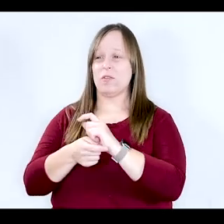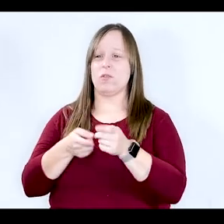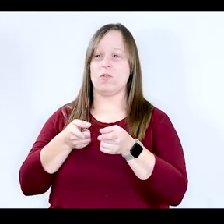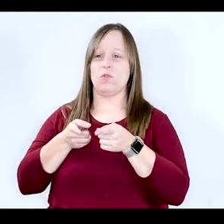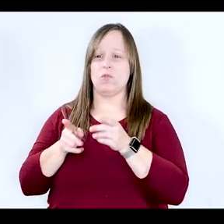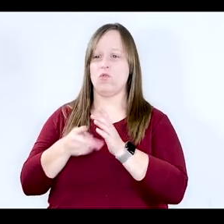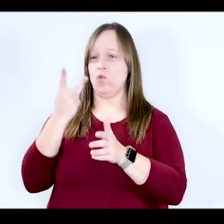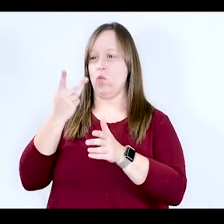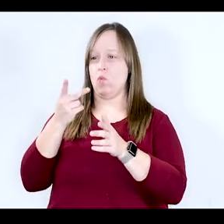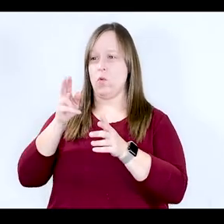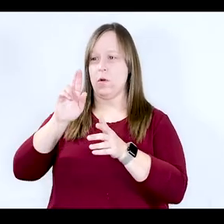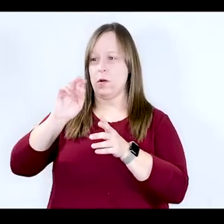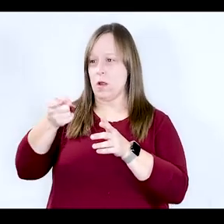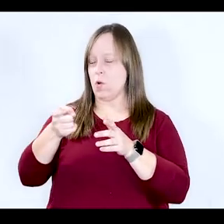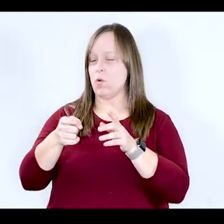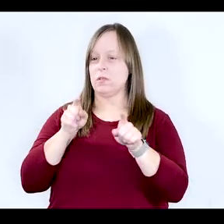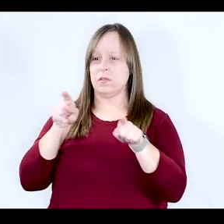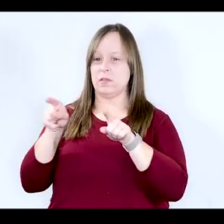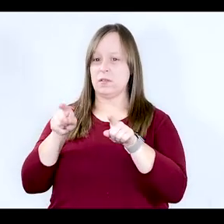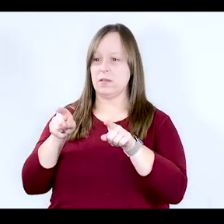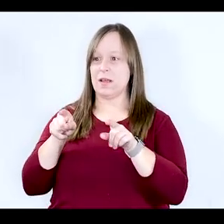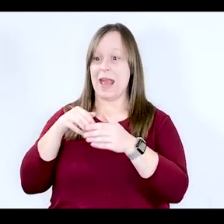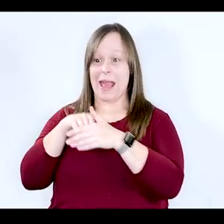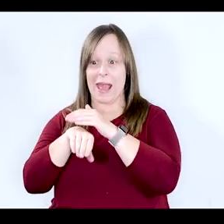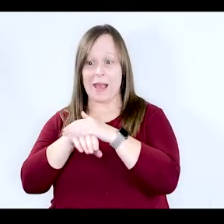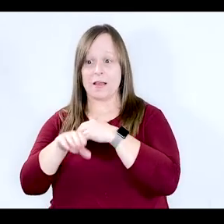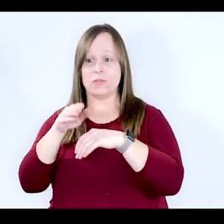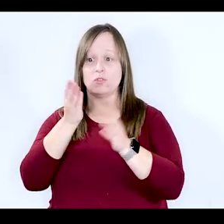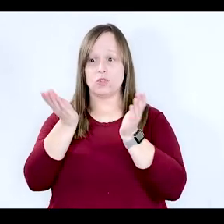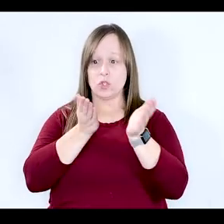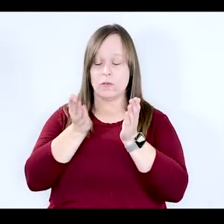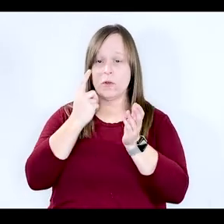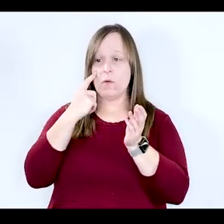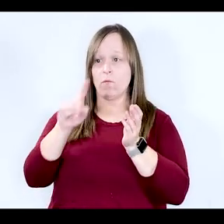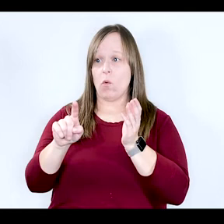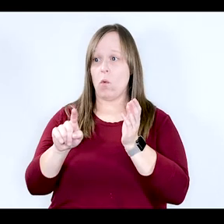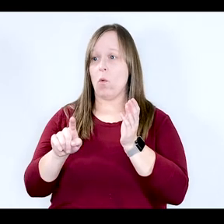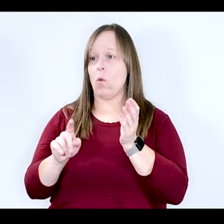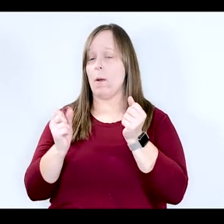diagnosis and looking at whether it's access to services for a lot of